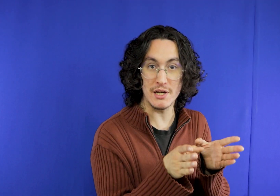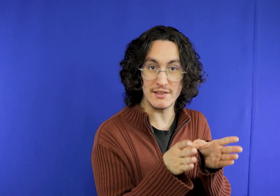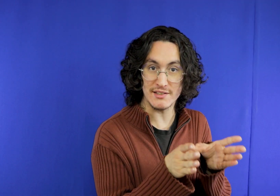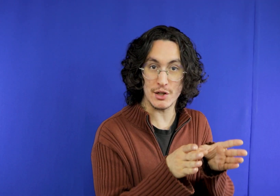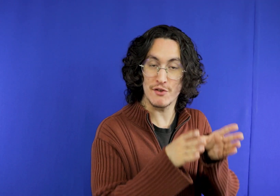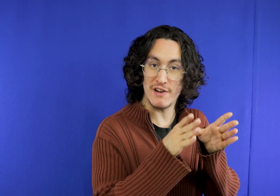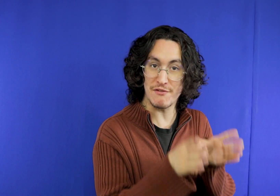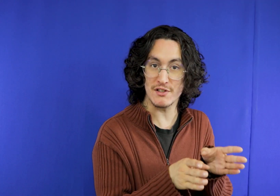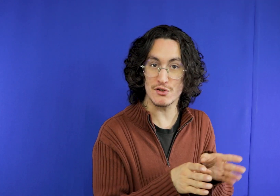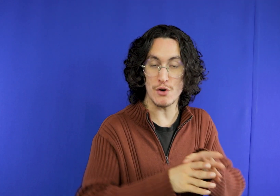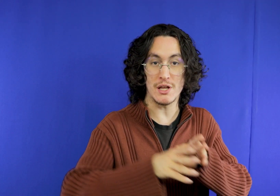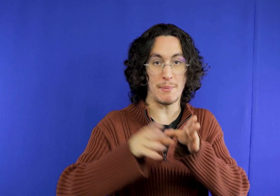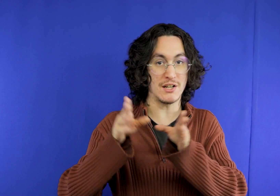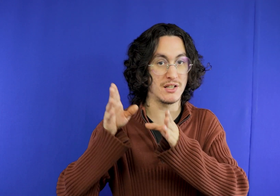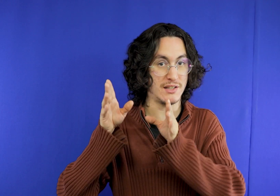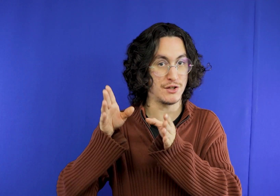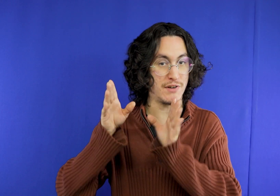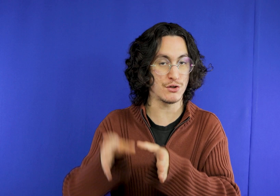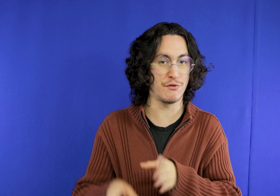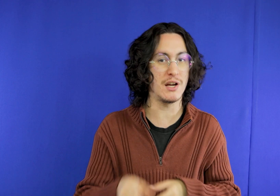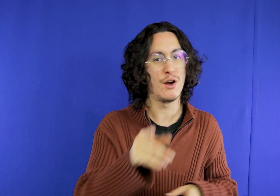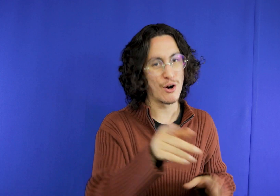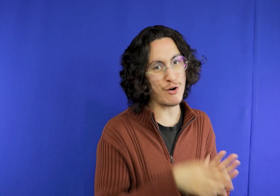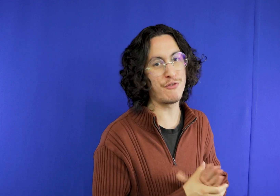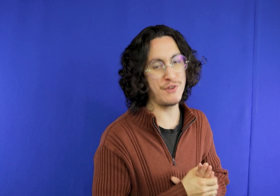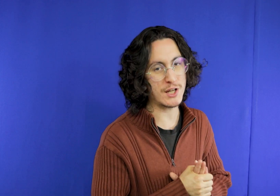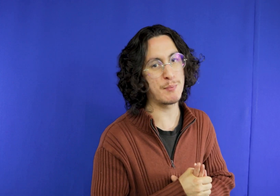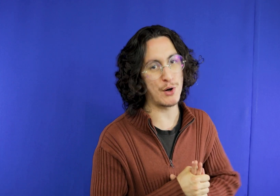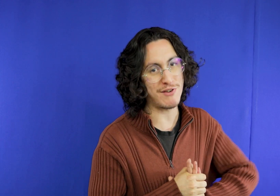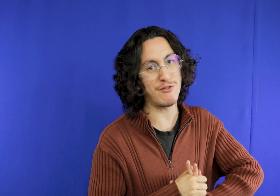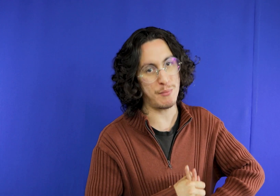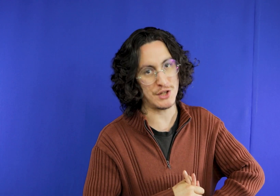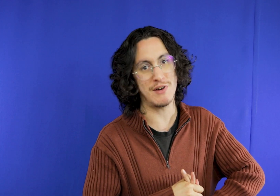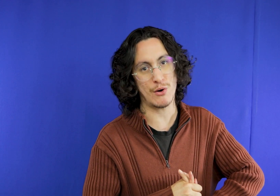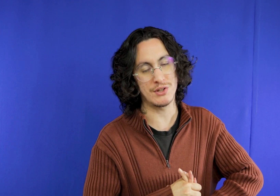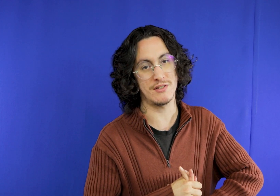the morning it's saying it's going to be sunny and in the afternoon it will rain confident it will